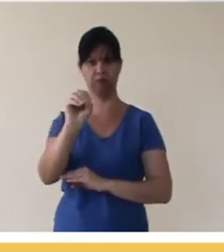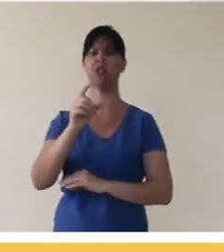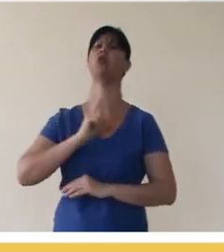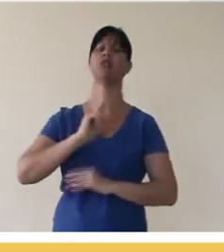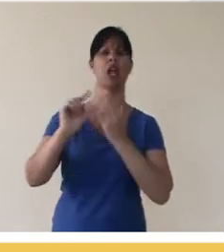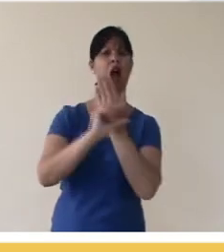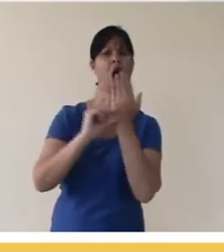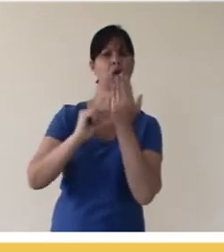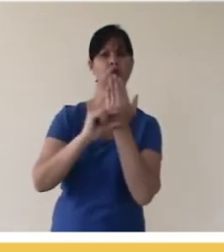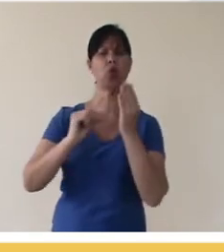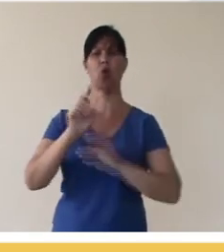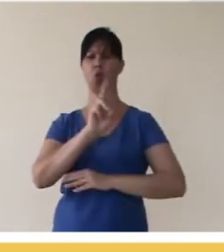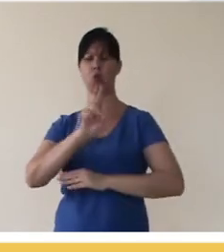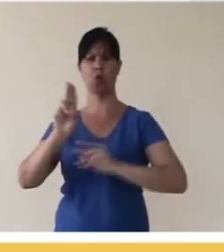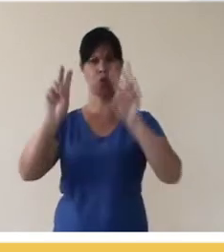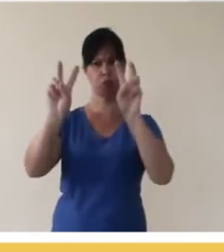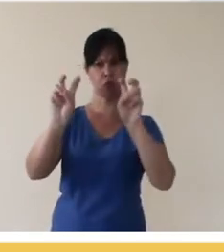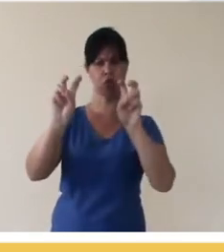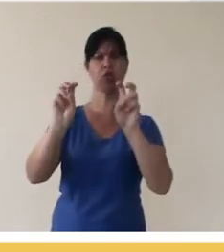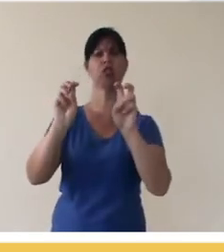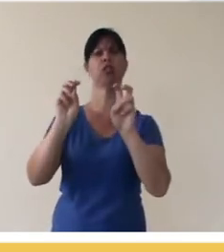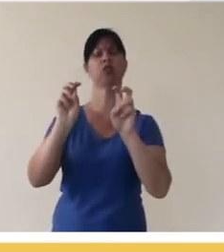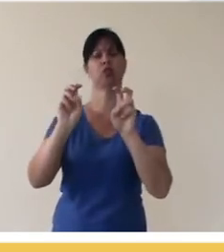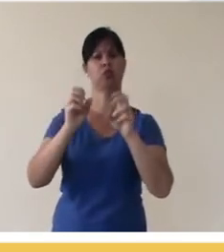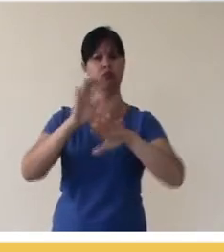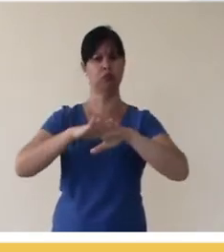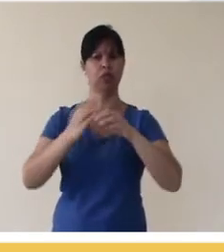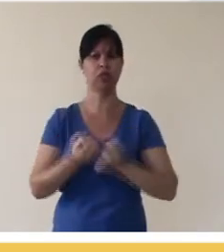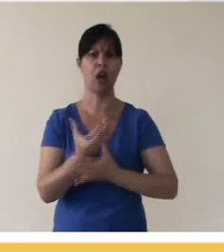again you have the authors, you have the name of the work, you have